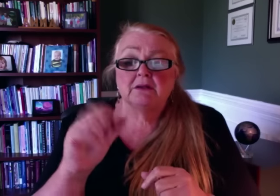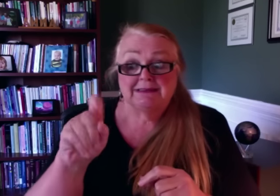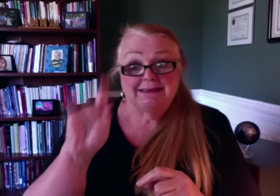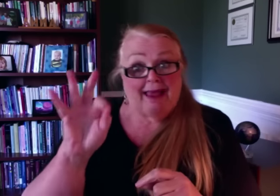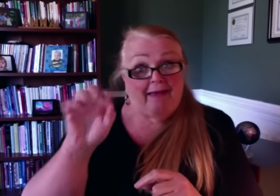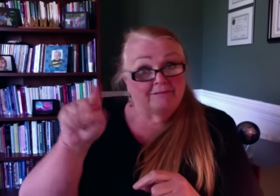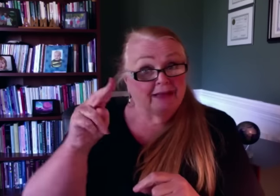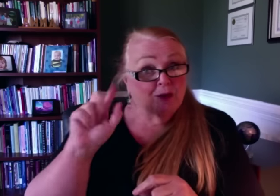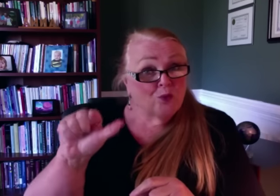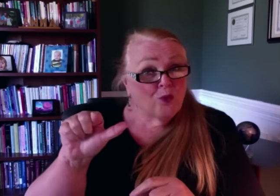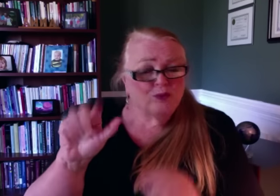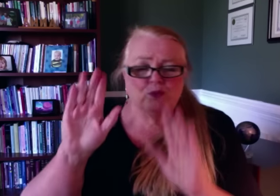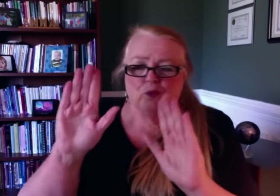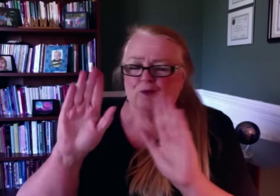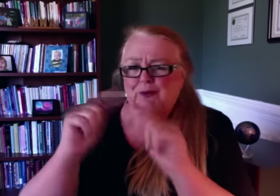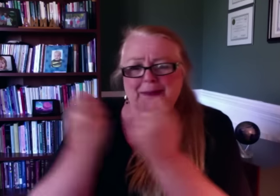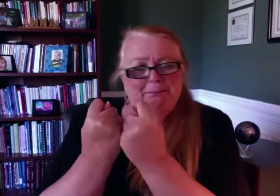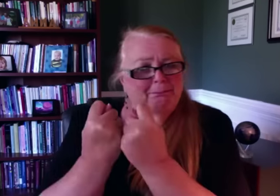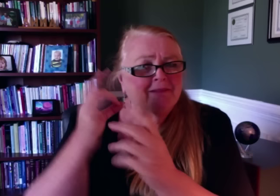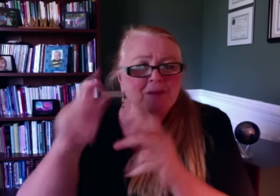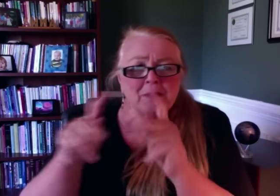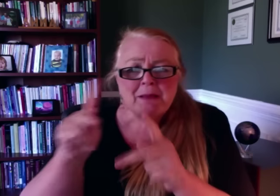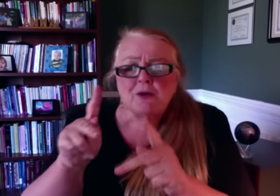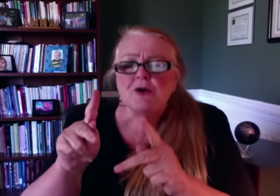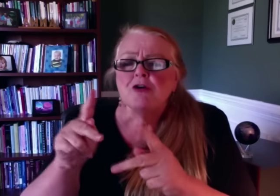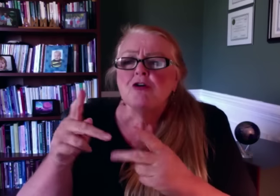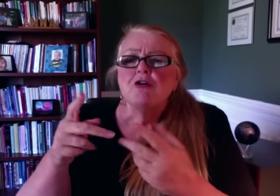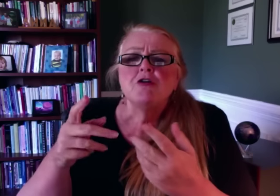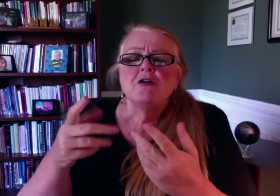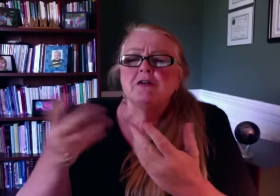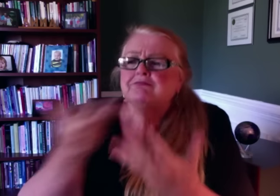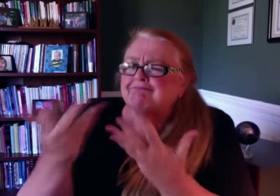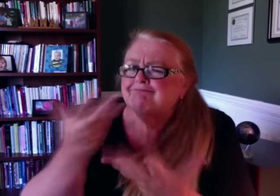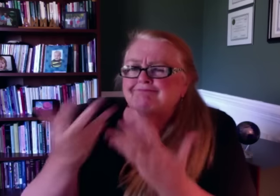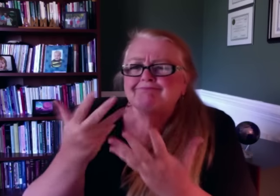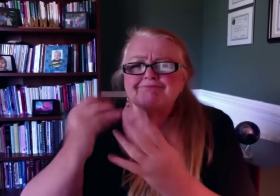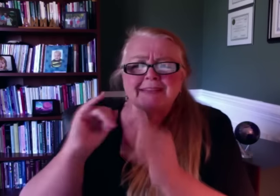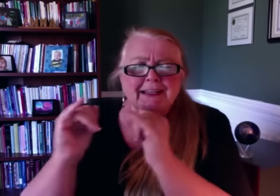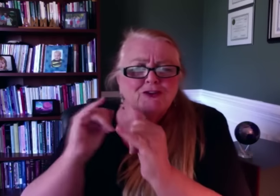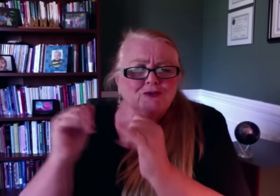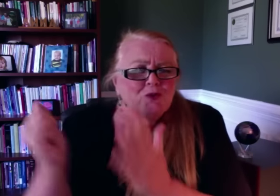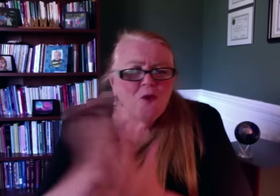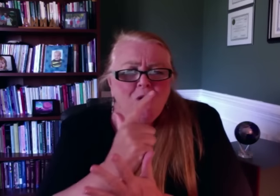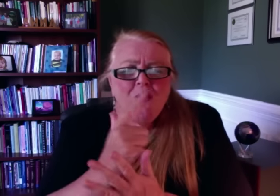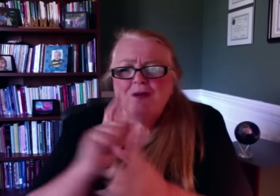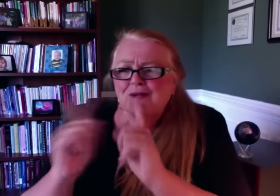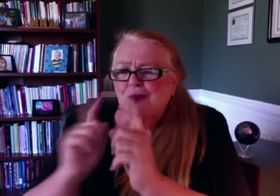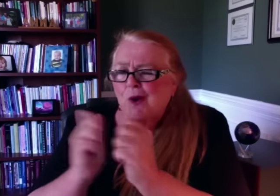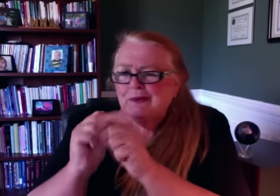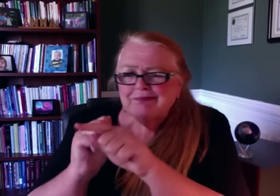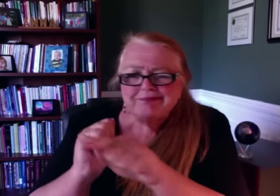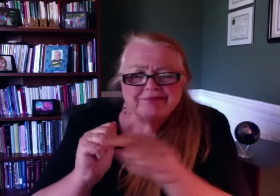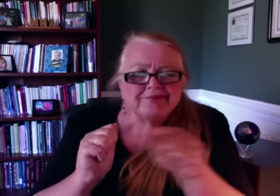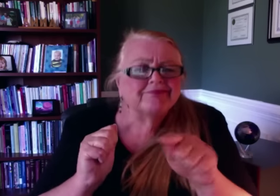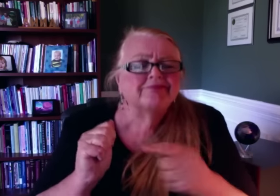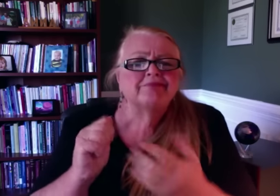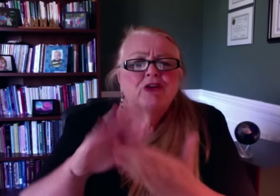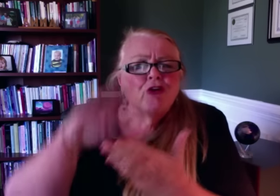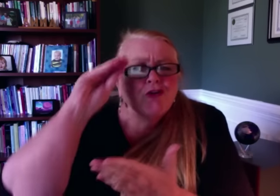outstanding team of professionals at HQ, interviewing each one of them, and learning everything I could about